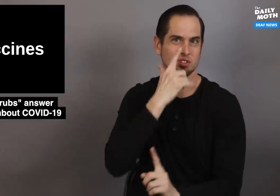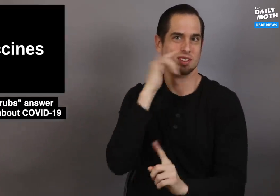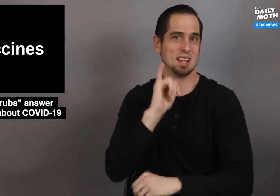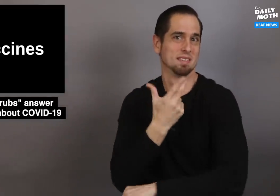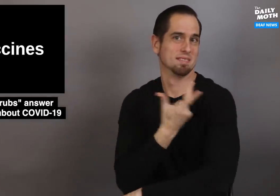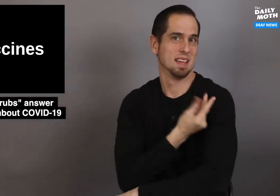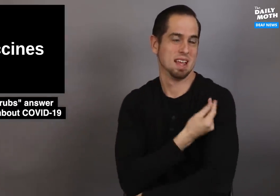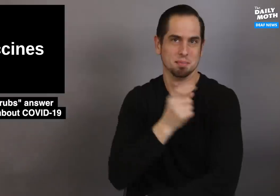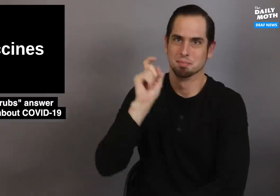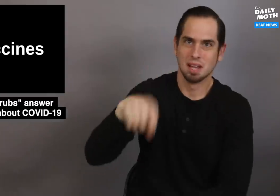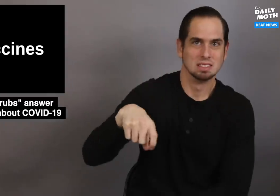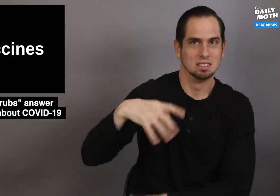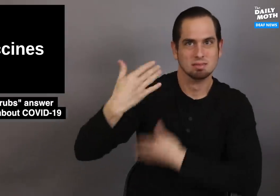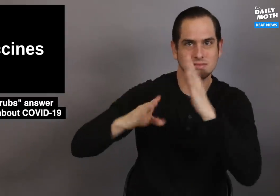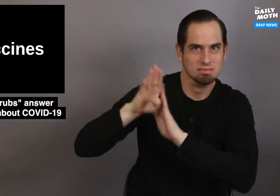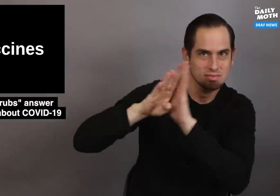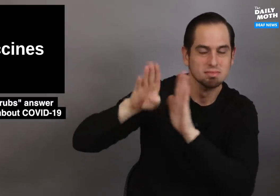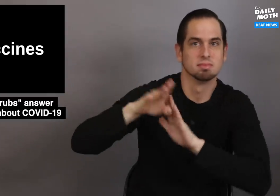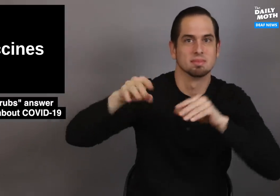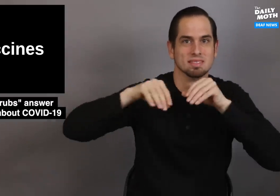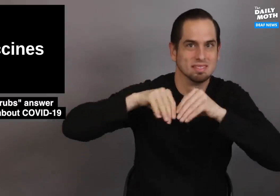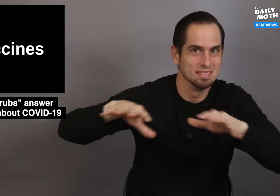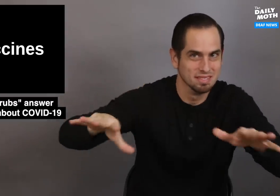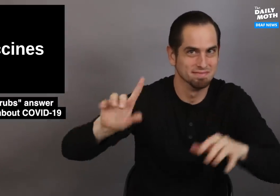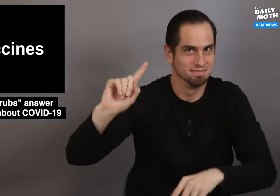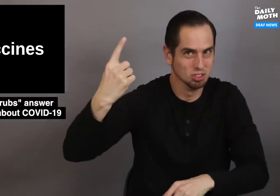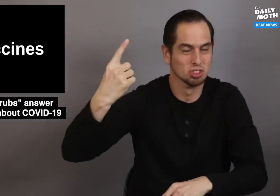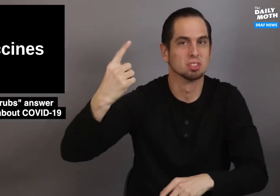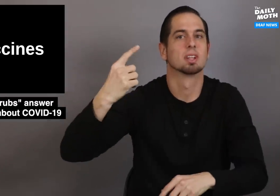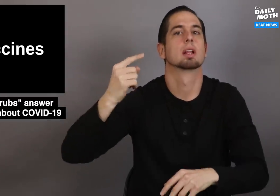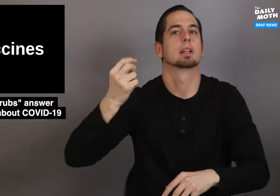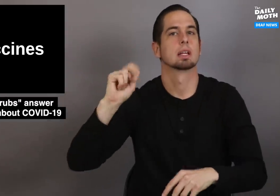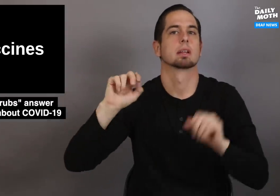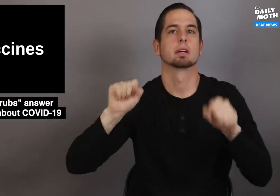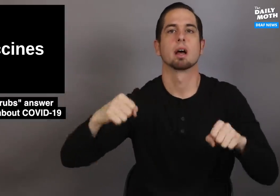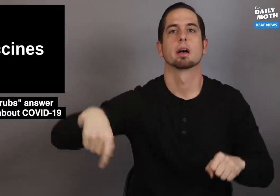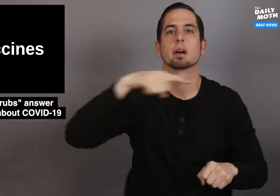It seems like a vaccine must be developed and distributed before